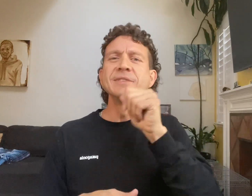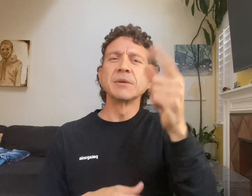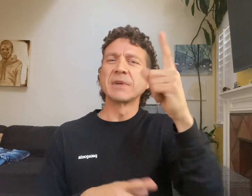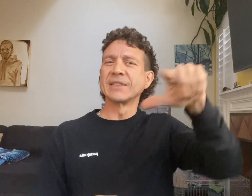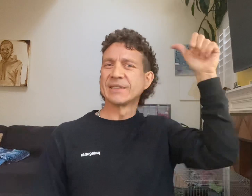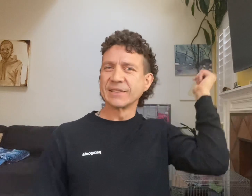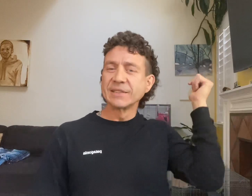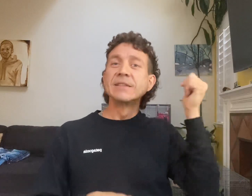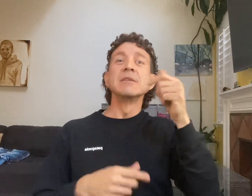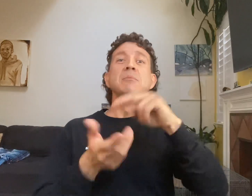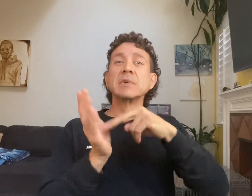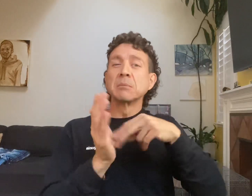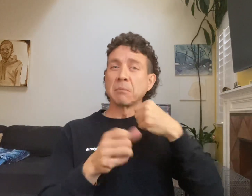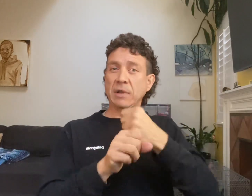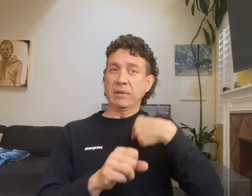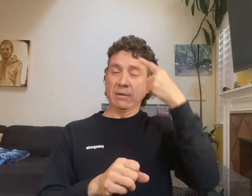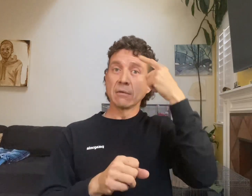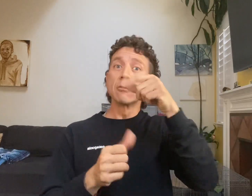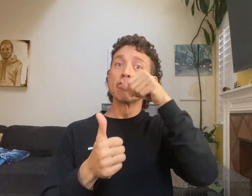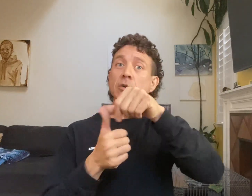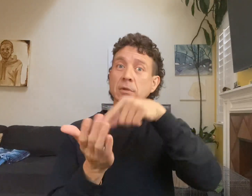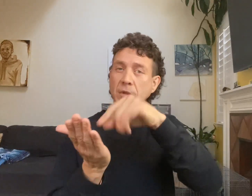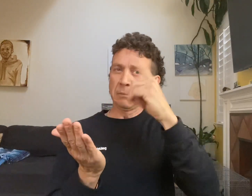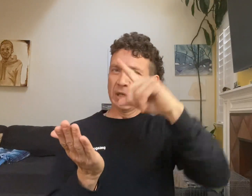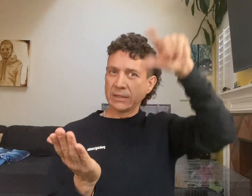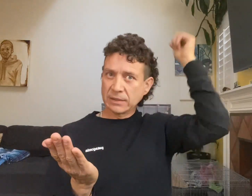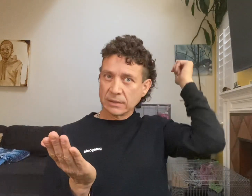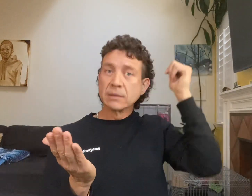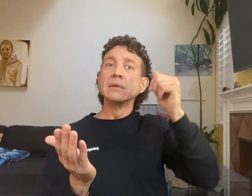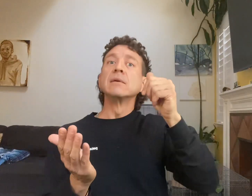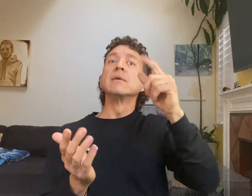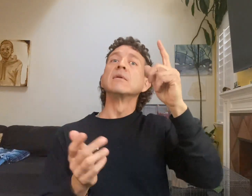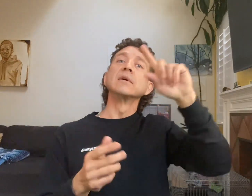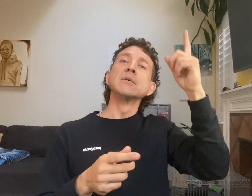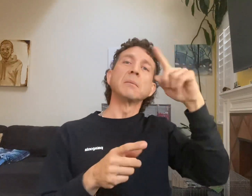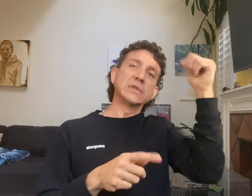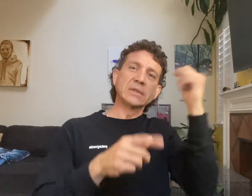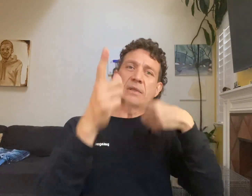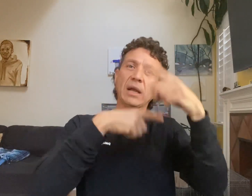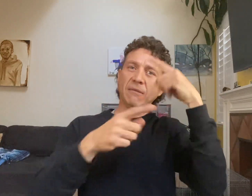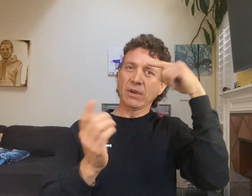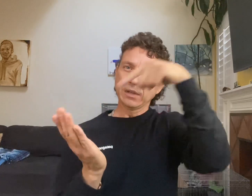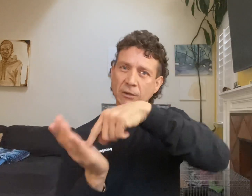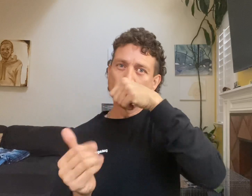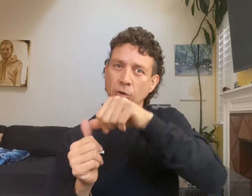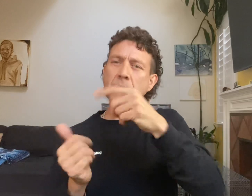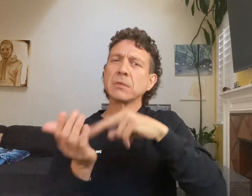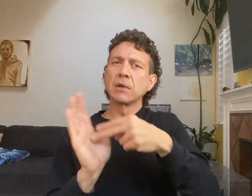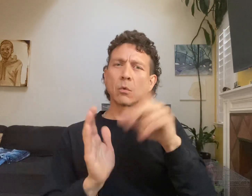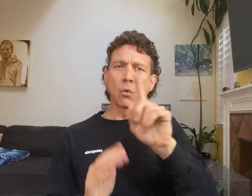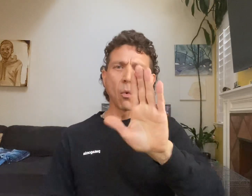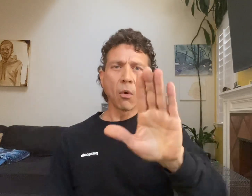yet messages form in ASL which should be you... not someone else that makes me thinking that the Holiday Message letter is written by someone else as well and having someone else to sign out from the English letter